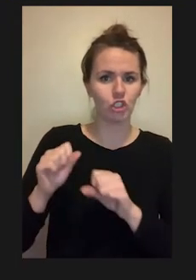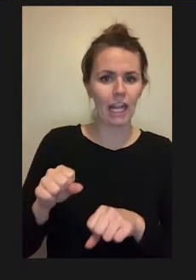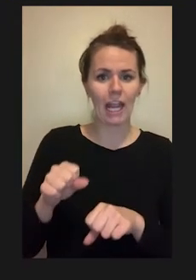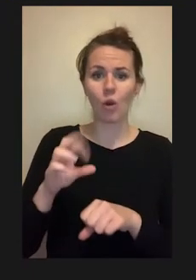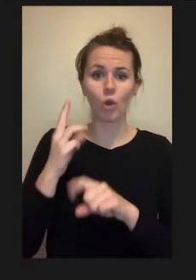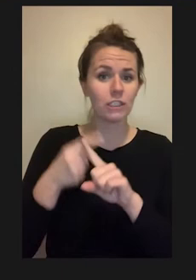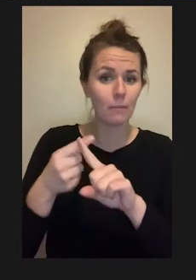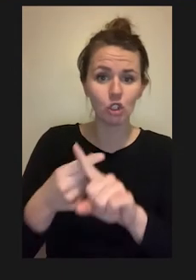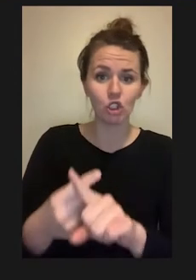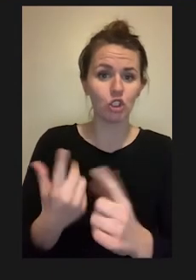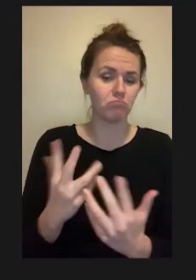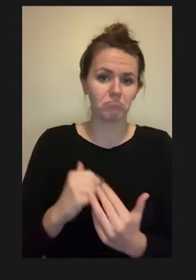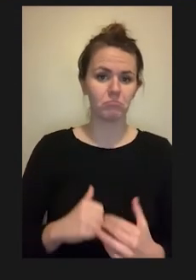object you're manipulating.